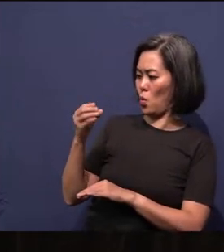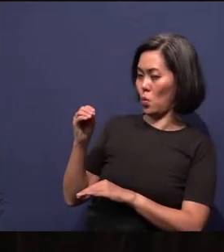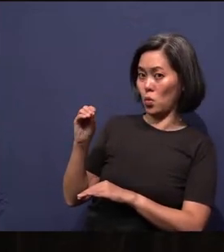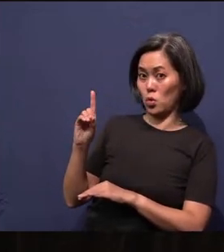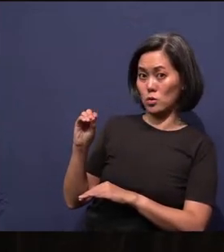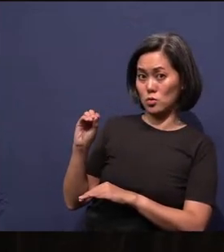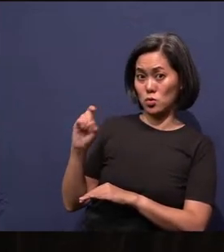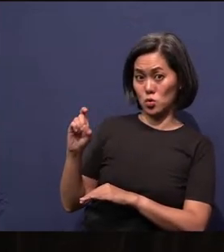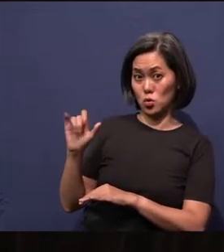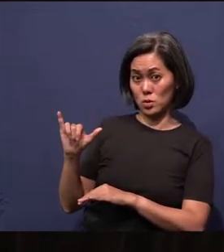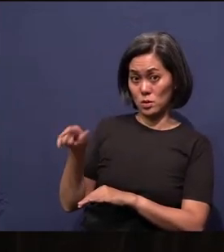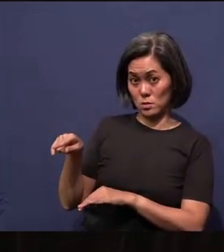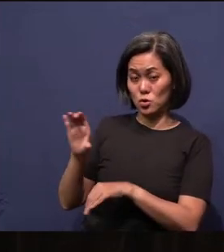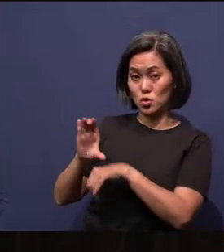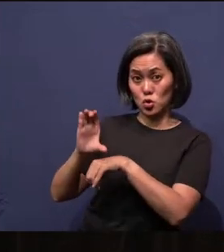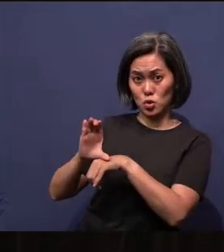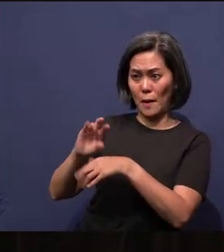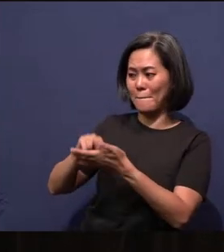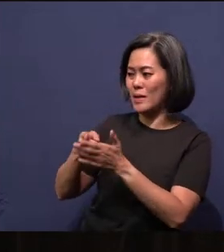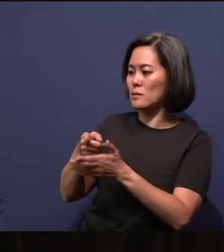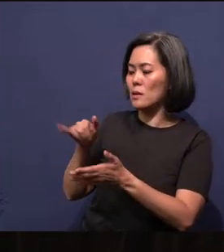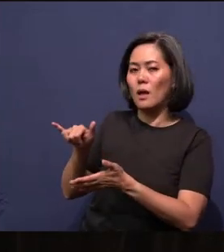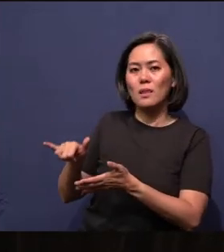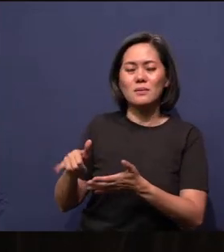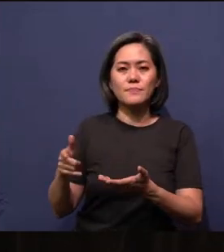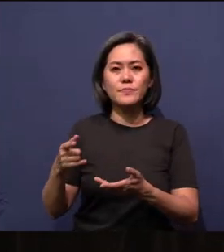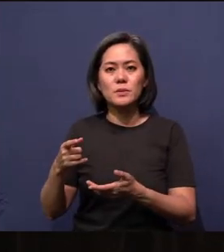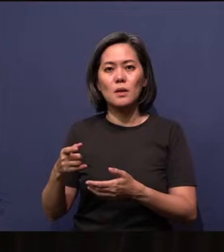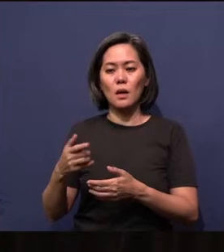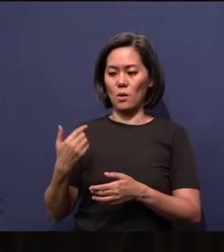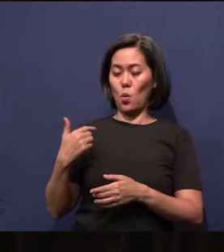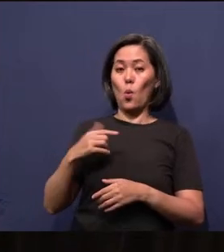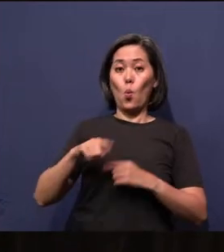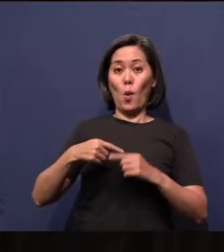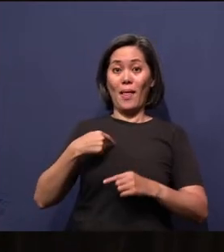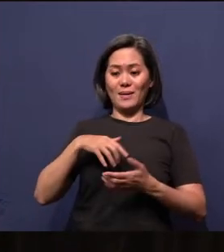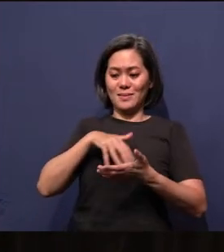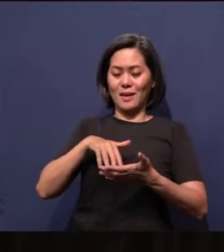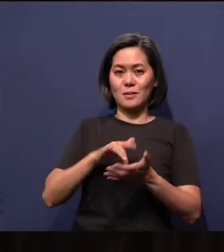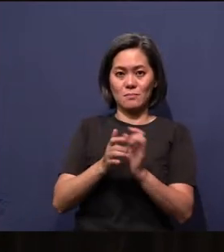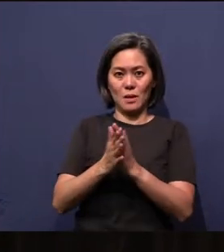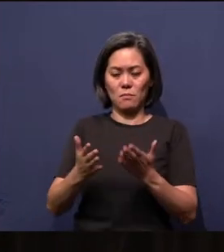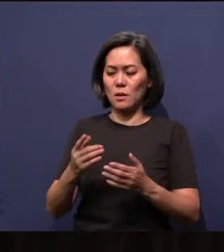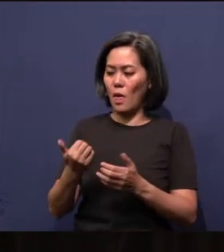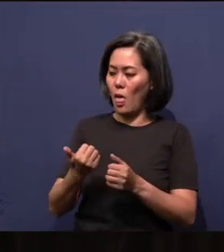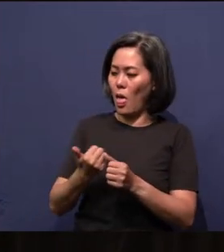that means… this is a thing that was said to me in seminary. Everything that we know about God or are